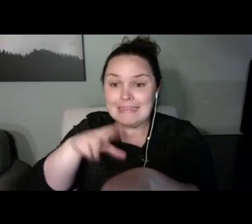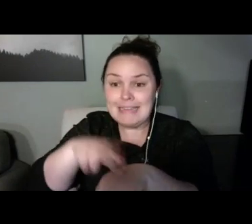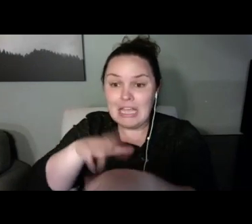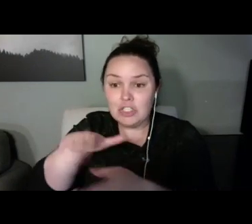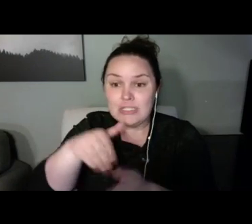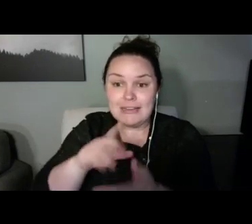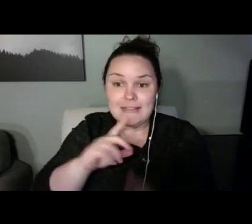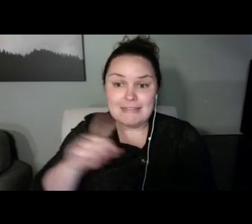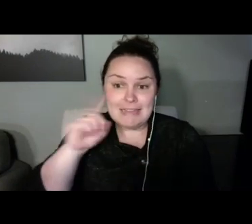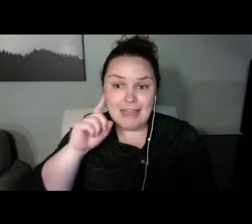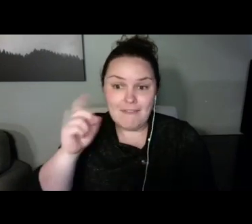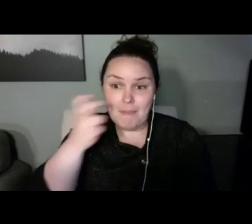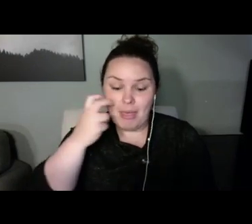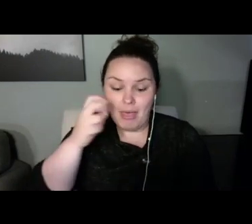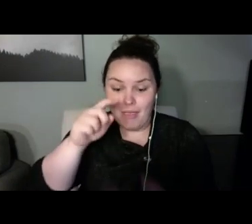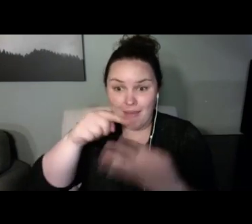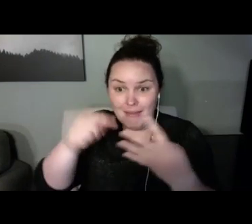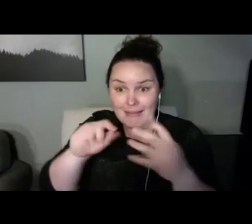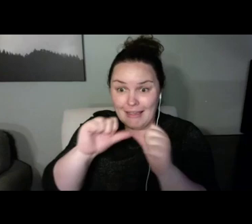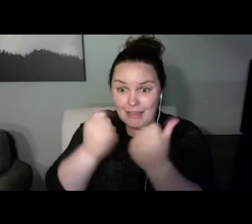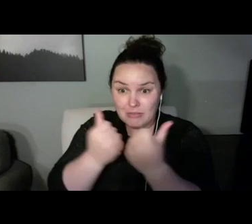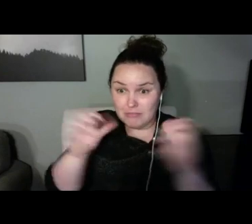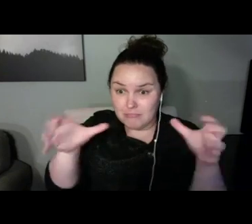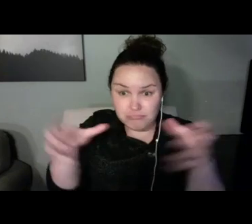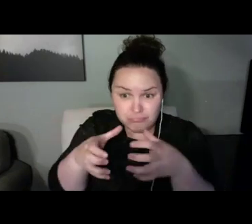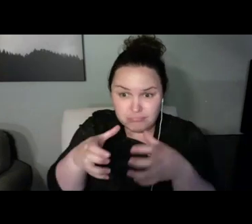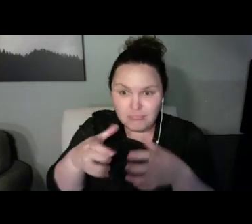each you. We are so happy you have joined us tonight